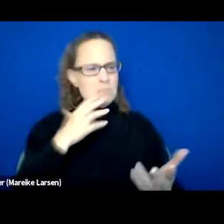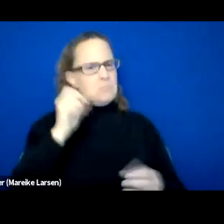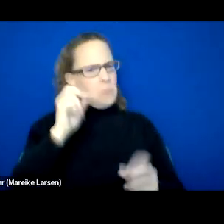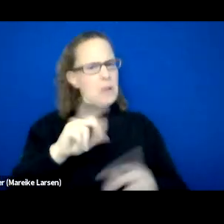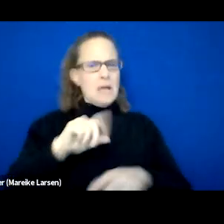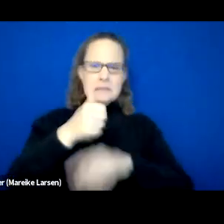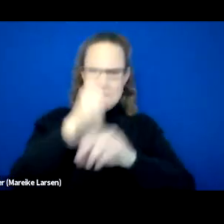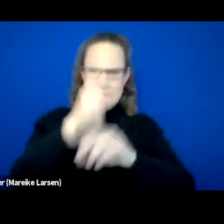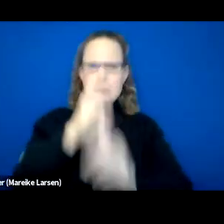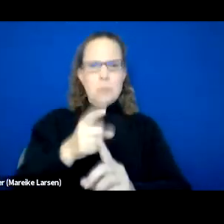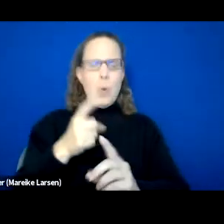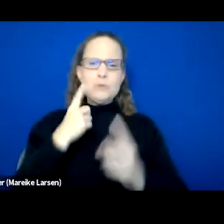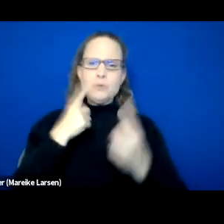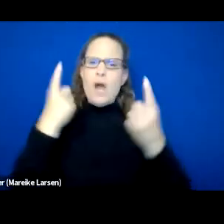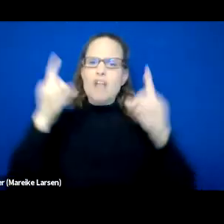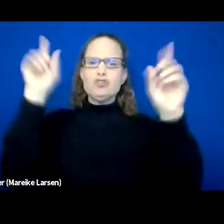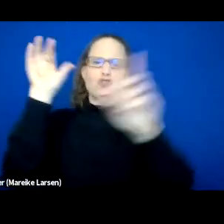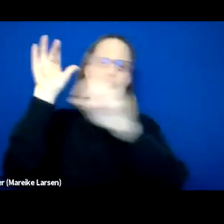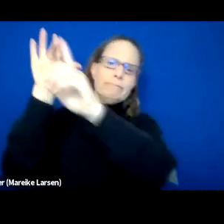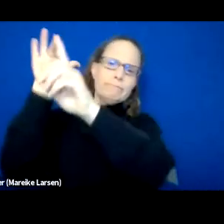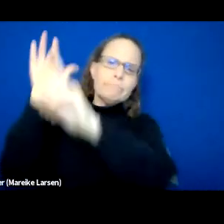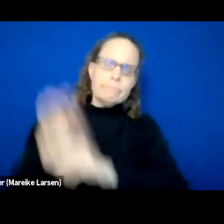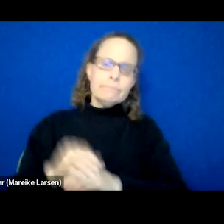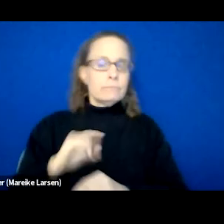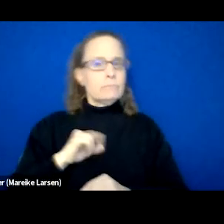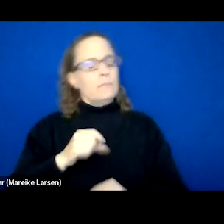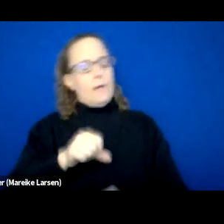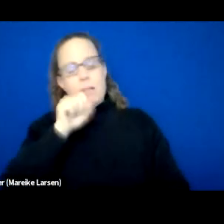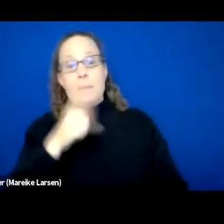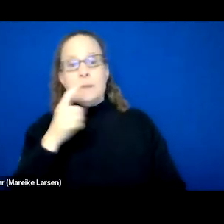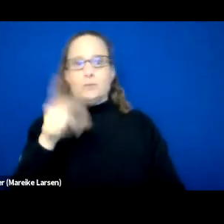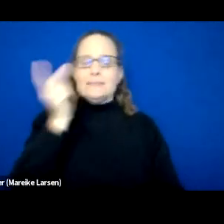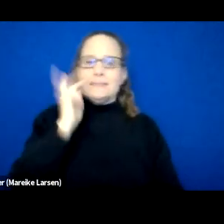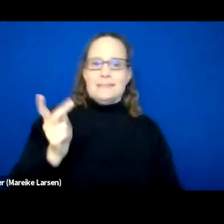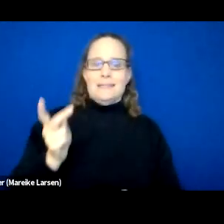So that's really cool, I honestly love it because you see the excitement and the glow in their face